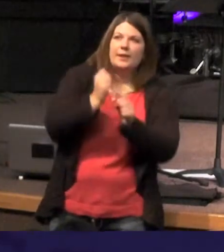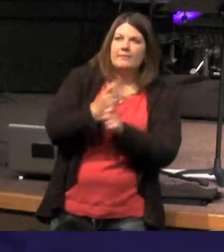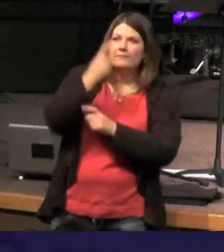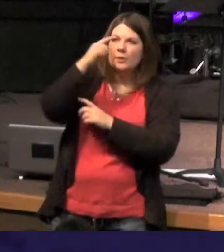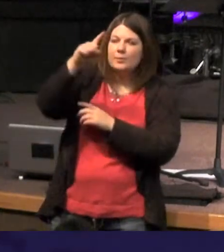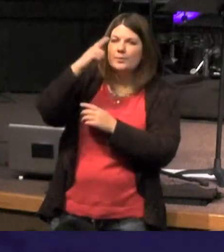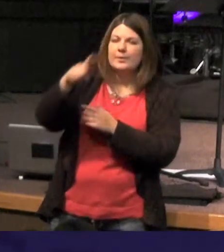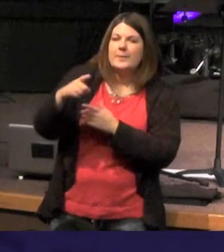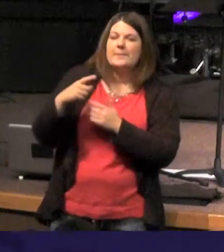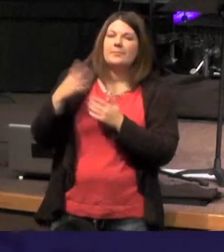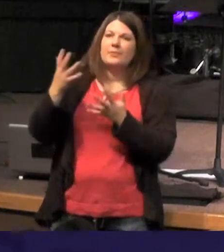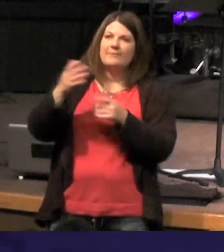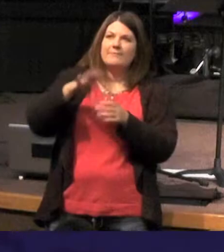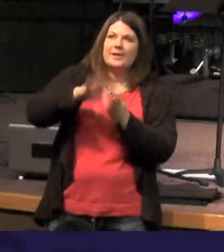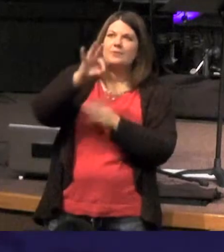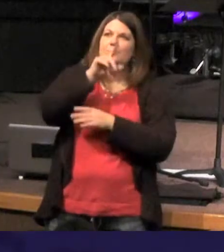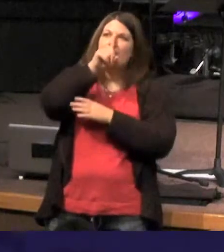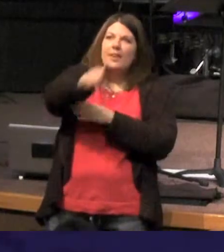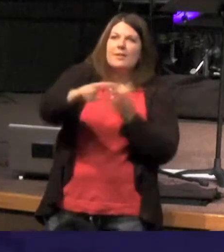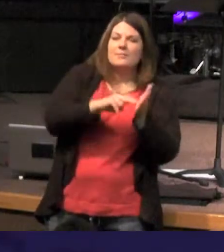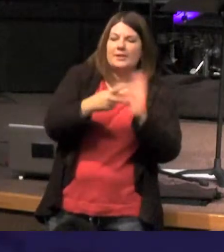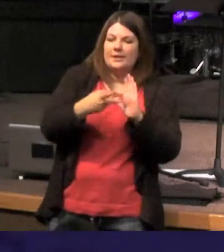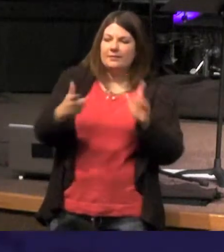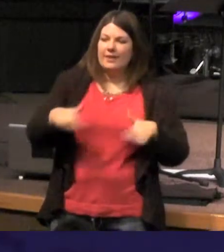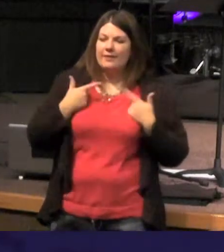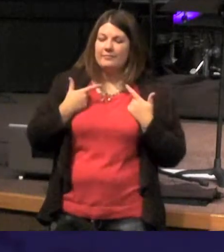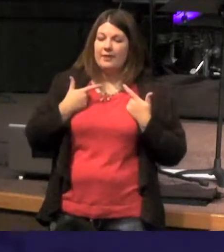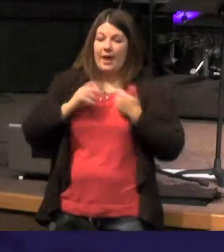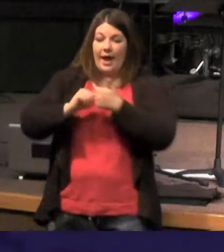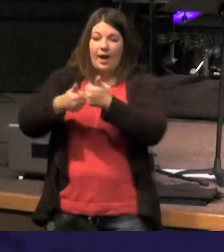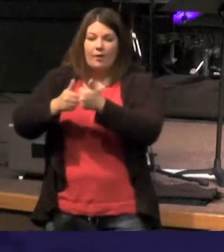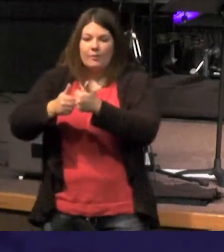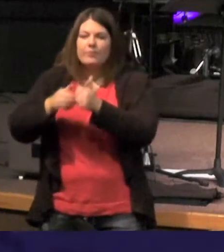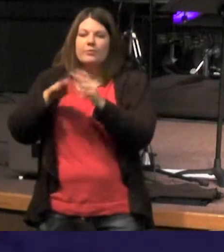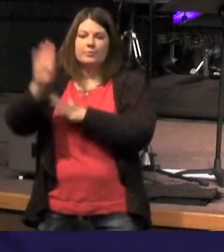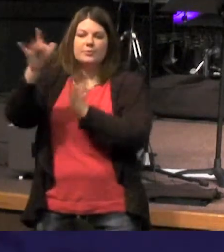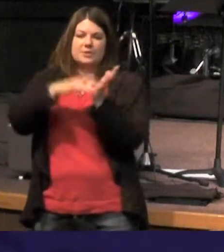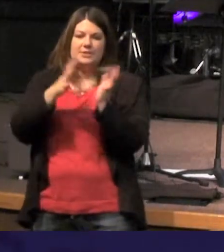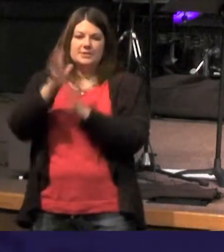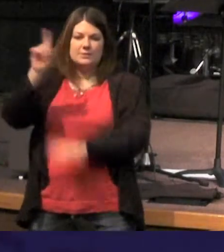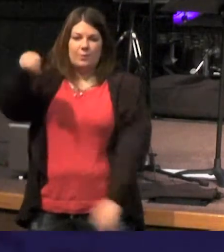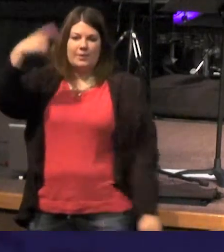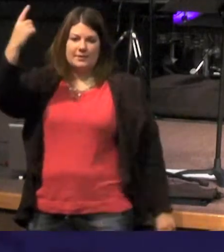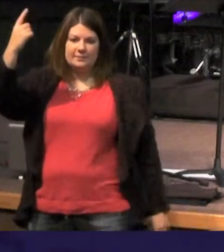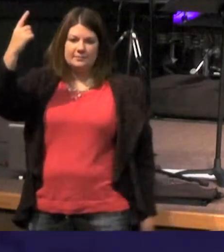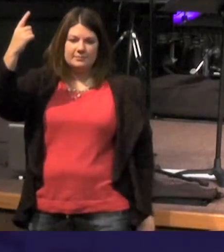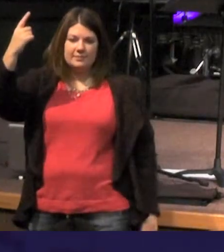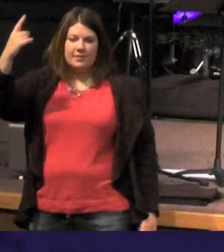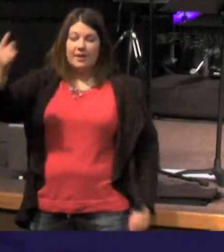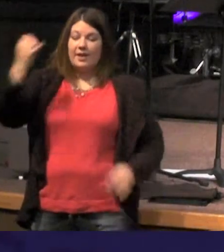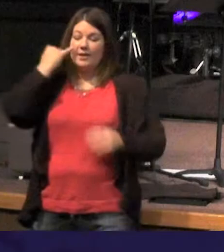and you want to find the true meaning of life that comes only in Jesus and so if you want to realize what you're here for